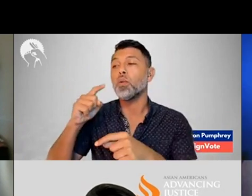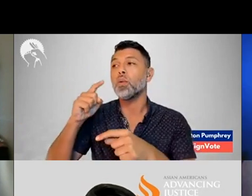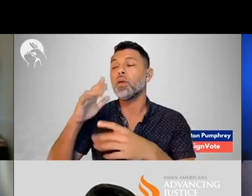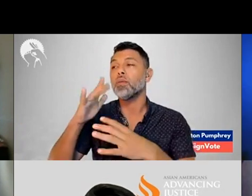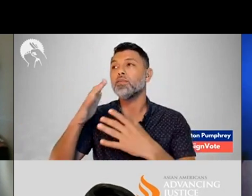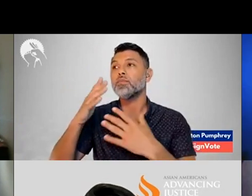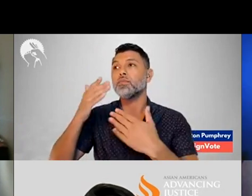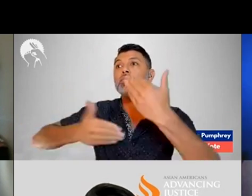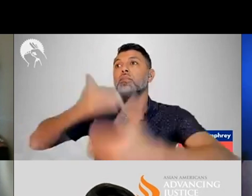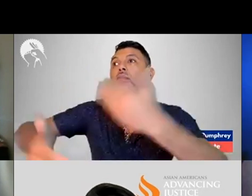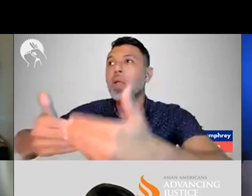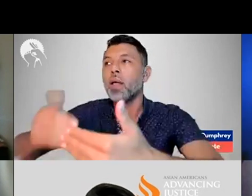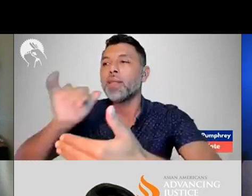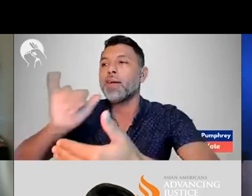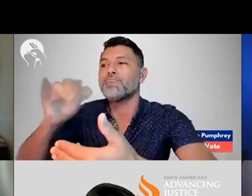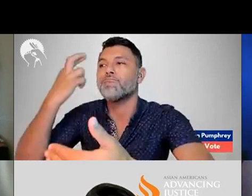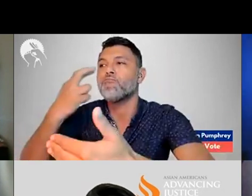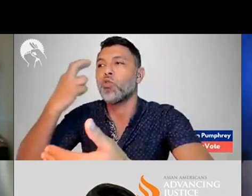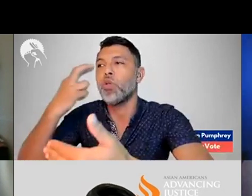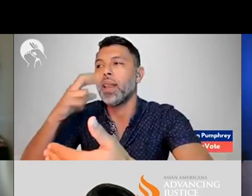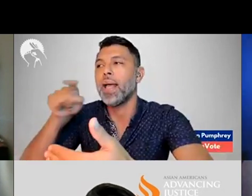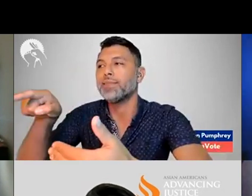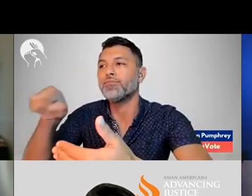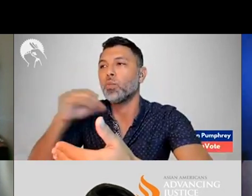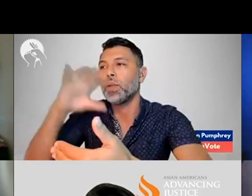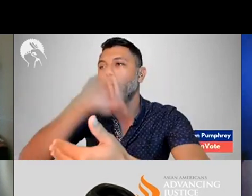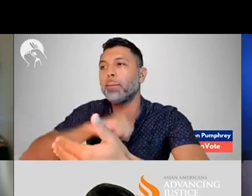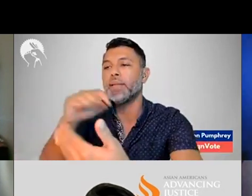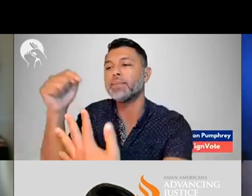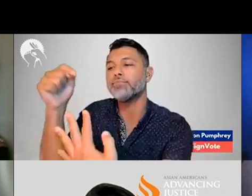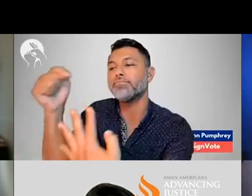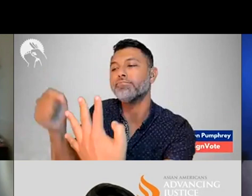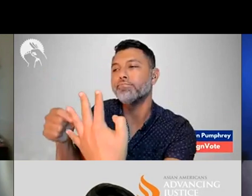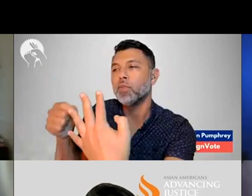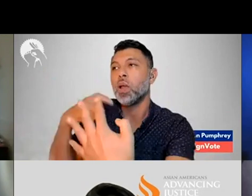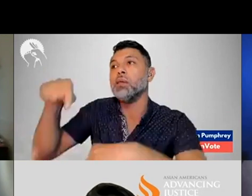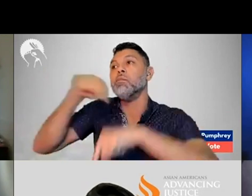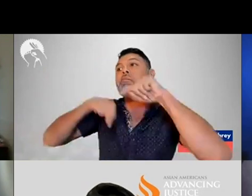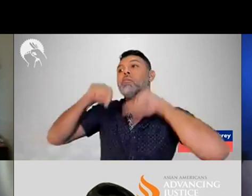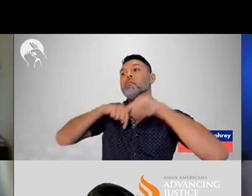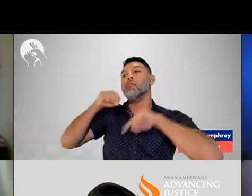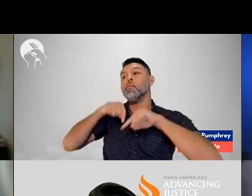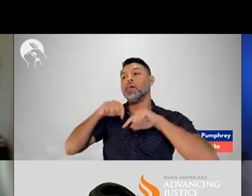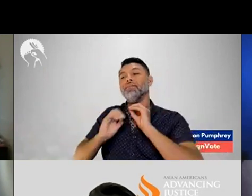I think it's harder for example, to move forward and then realize that we're missing key points